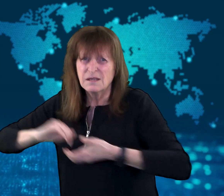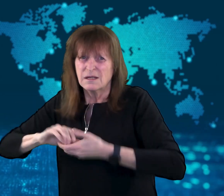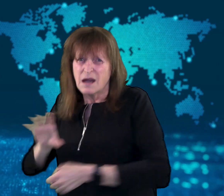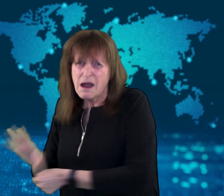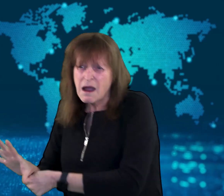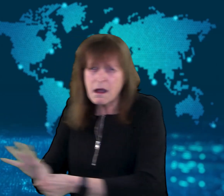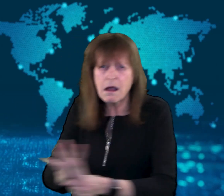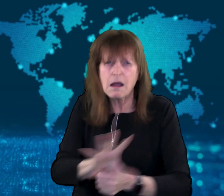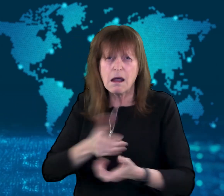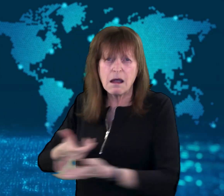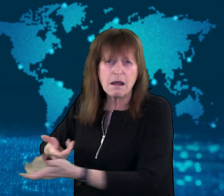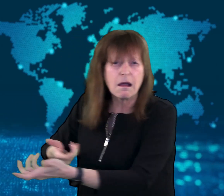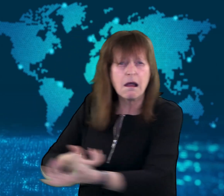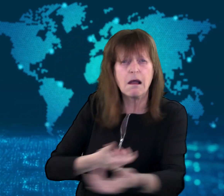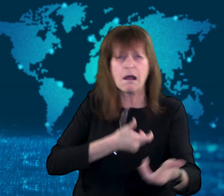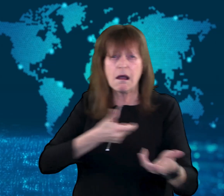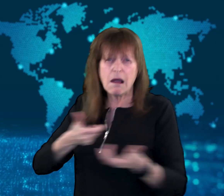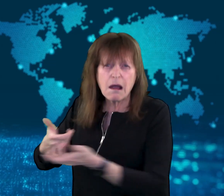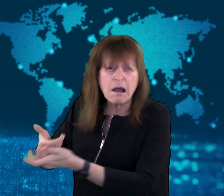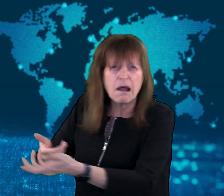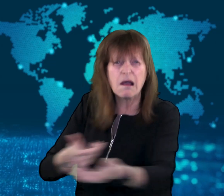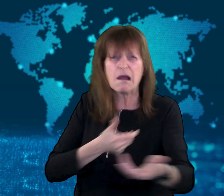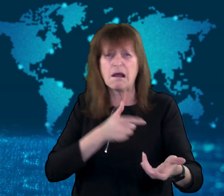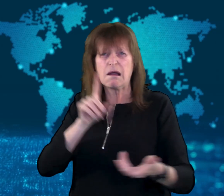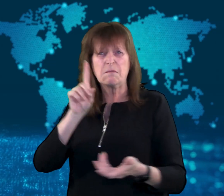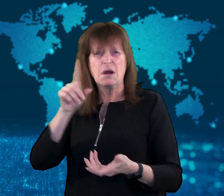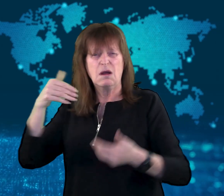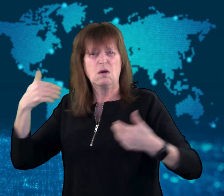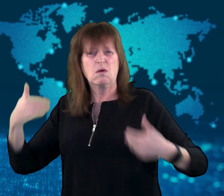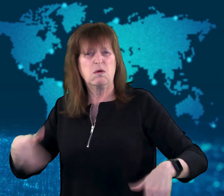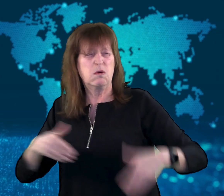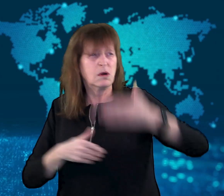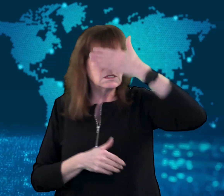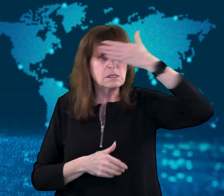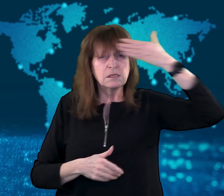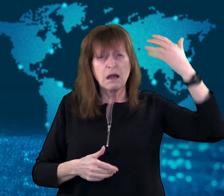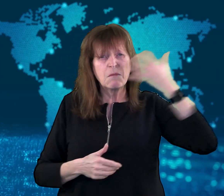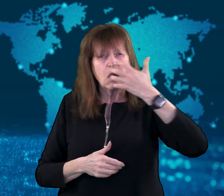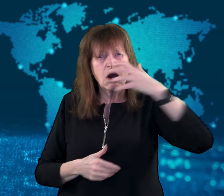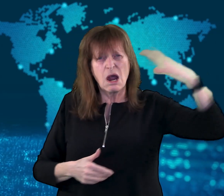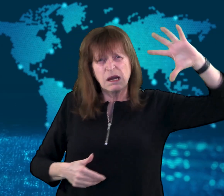contain the flames but efforts have been hampered by